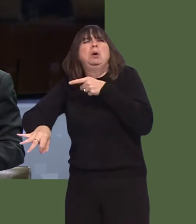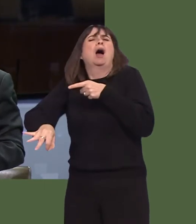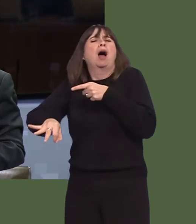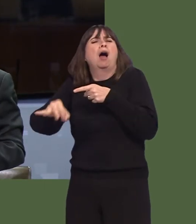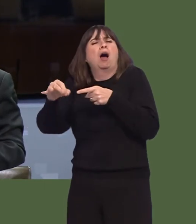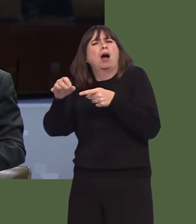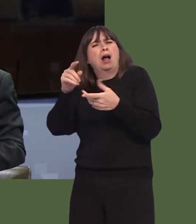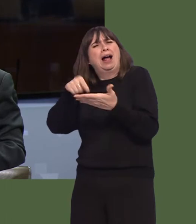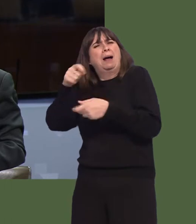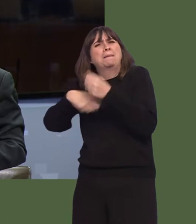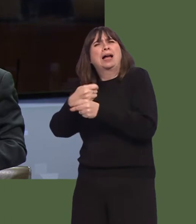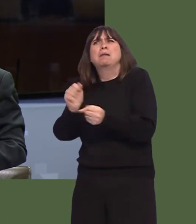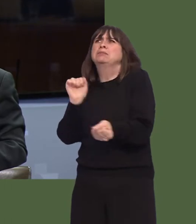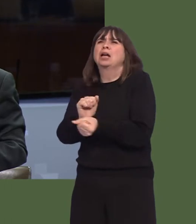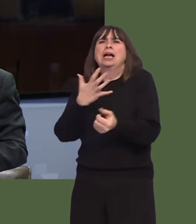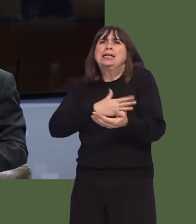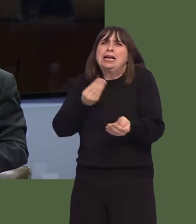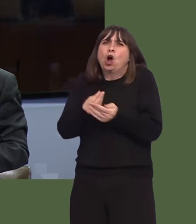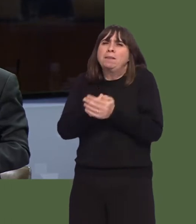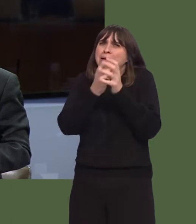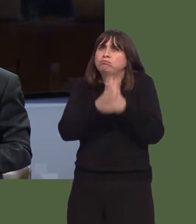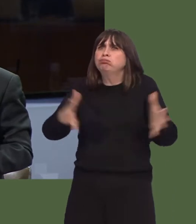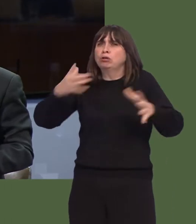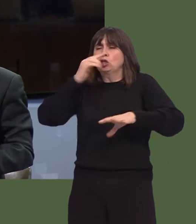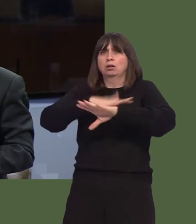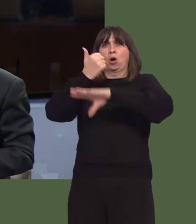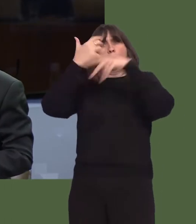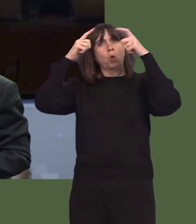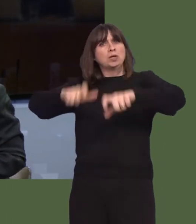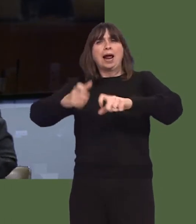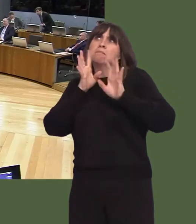it is starting to stifle economic opportunities across Wales which otherwise would benefit the Welsh economy.